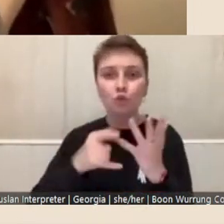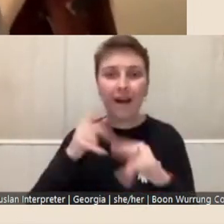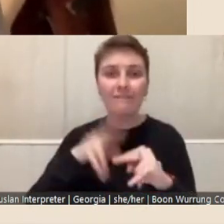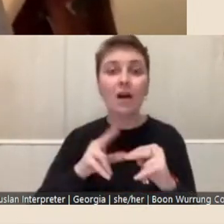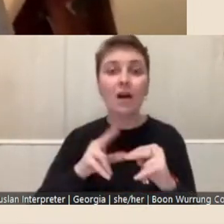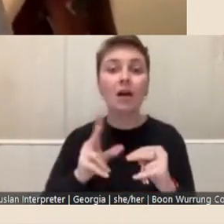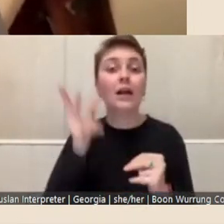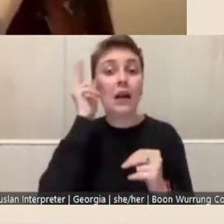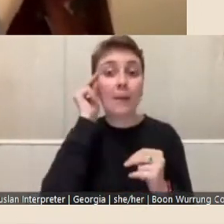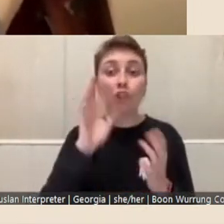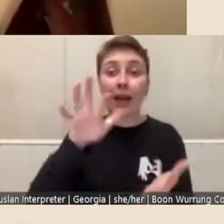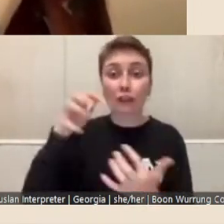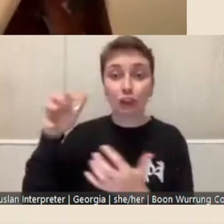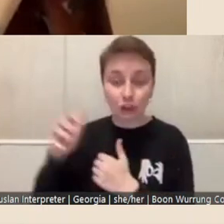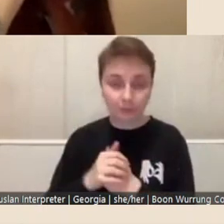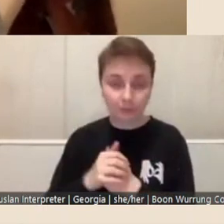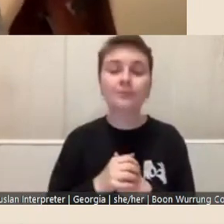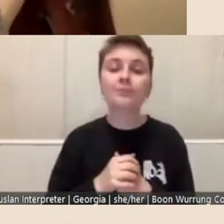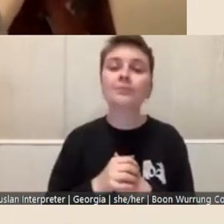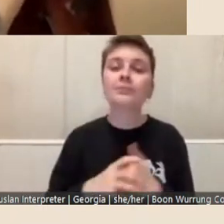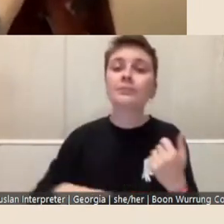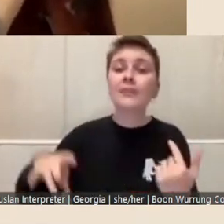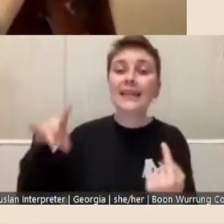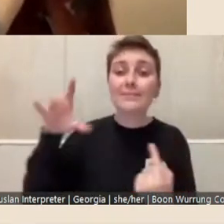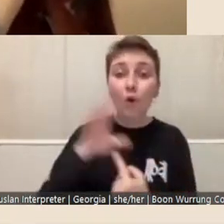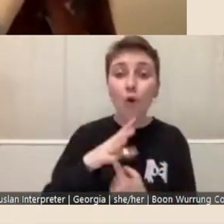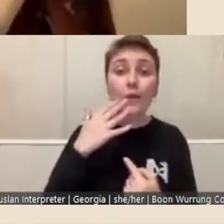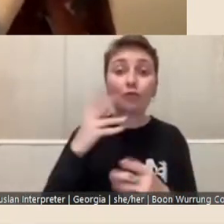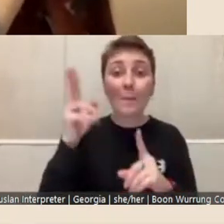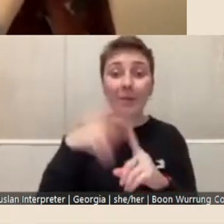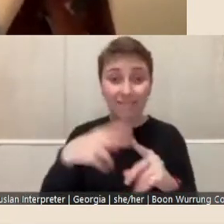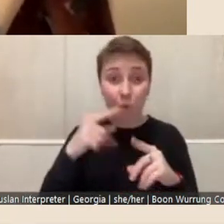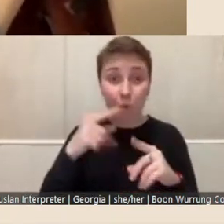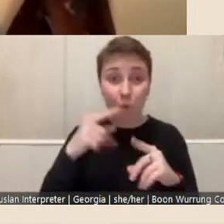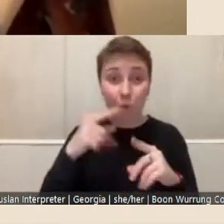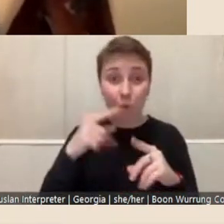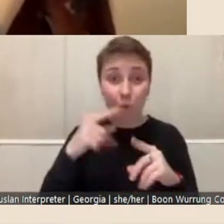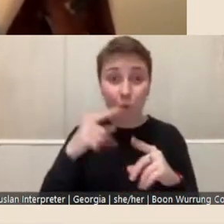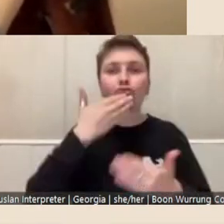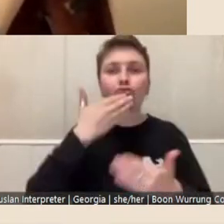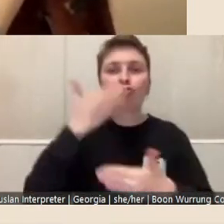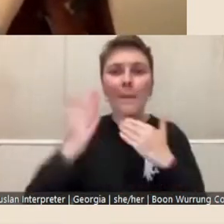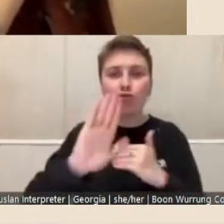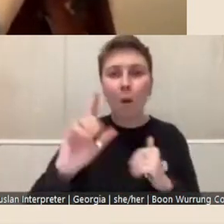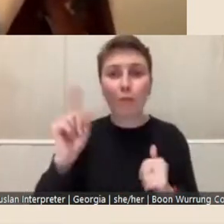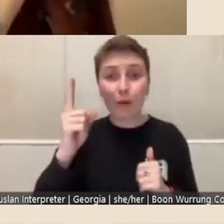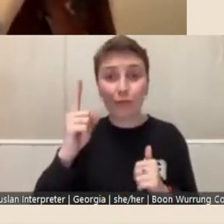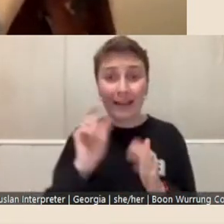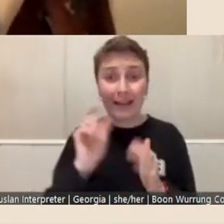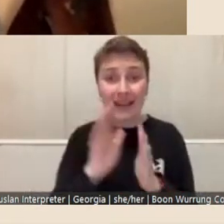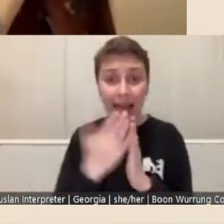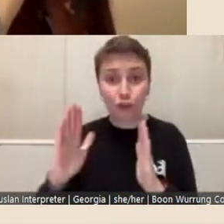It's important in applying for a fellowship to describe your primary collection material and how you'll use it for your research